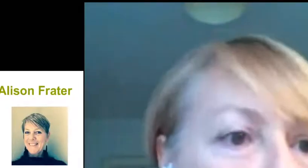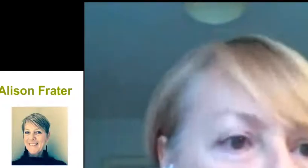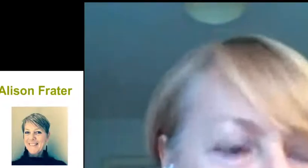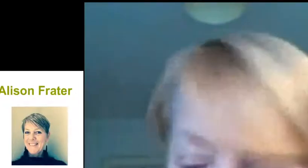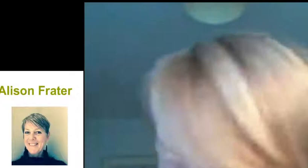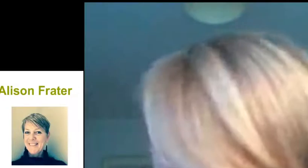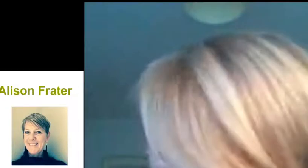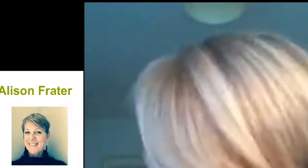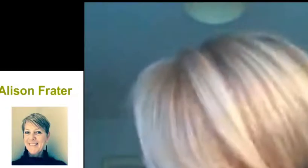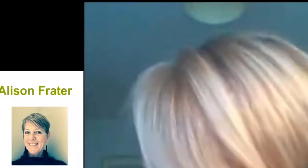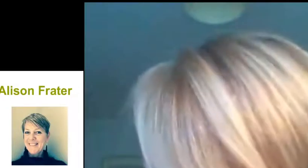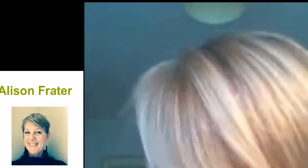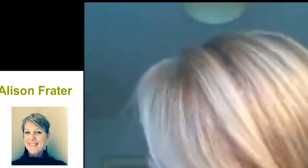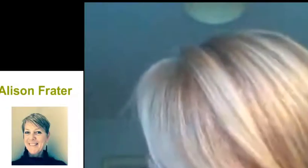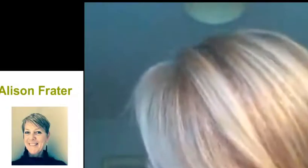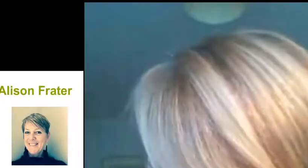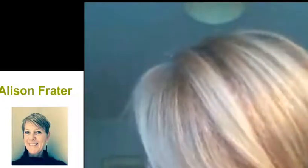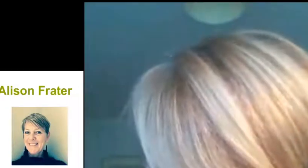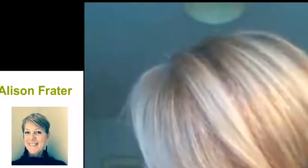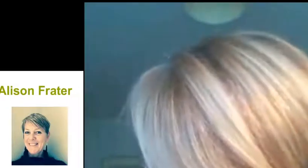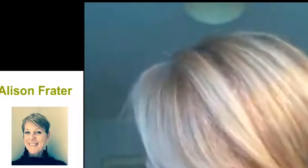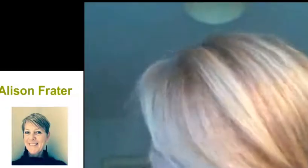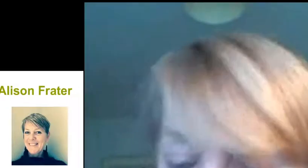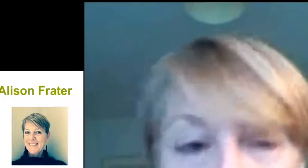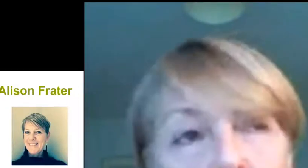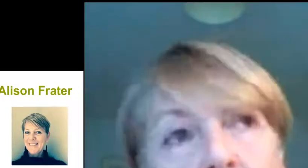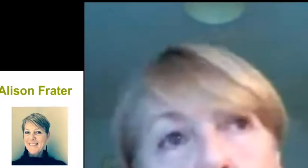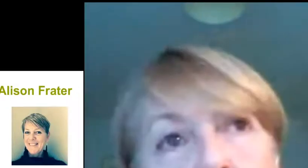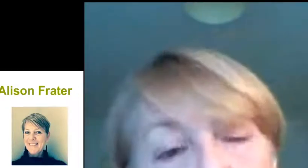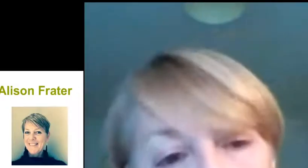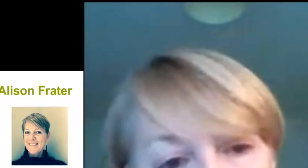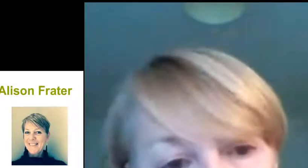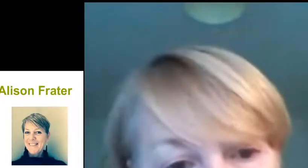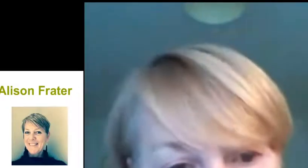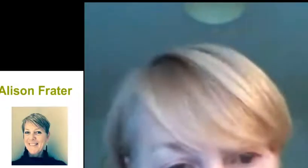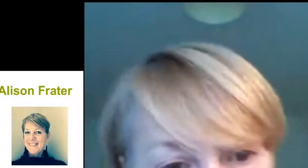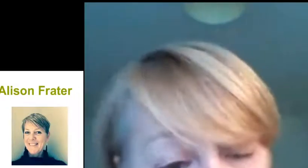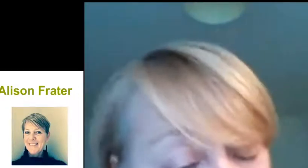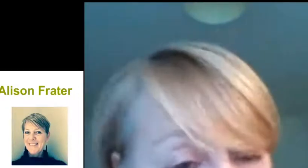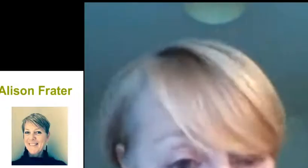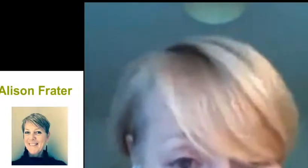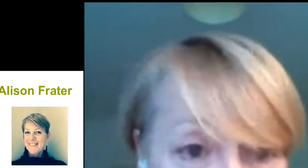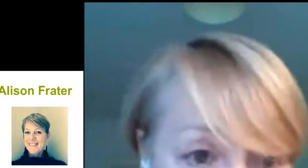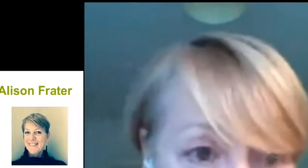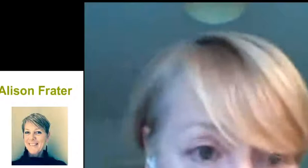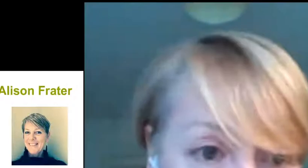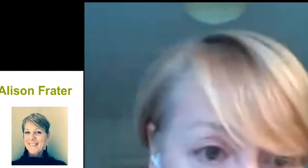about this morning throughout this webinar. So moving then to the infectious disease